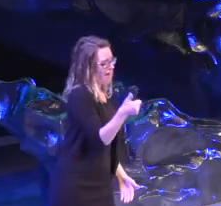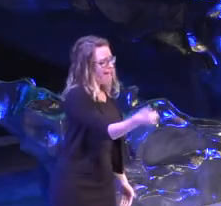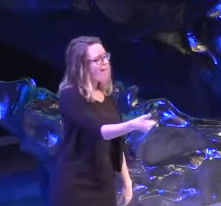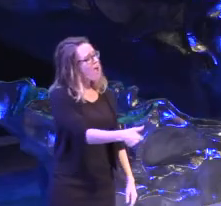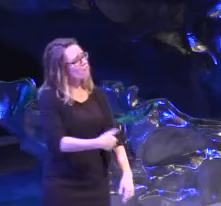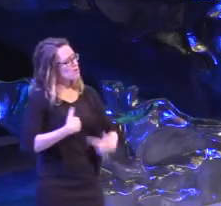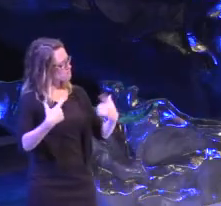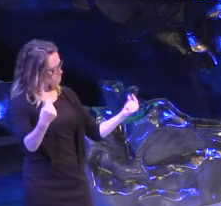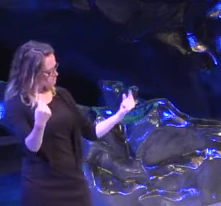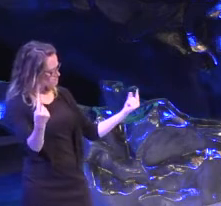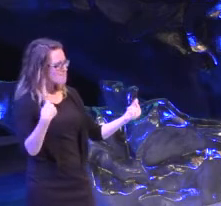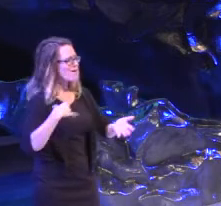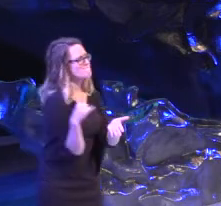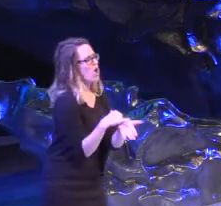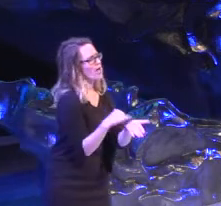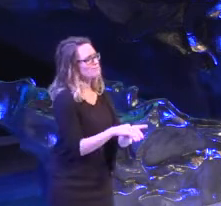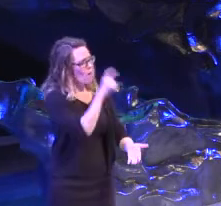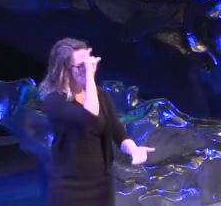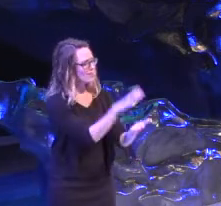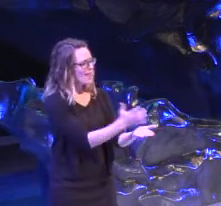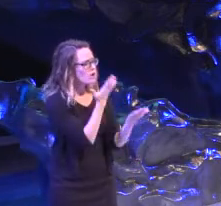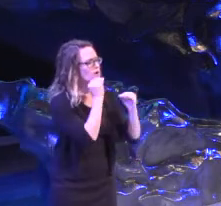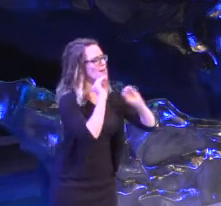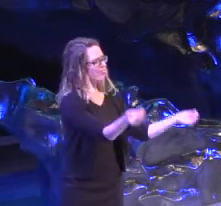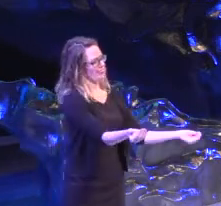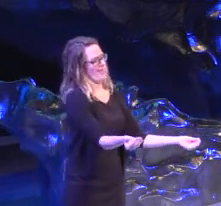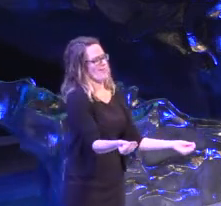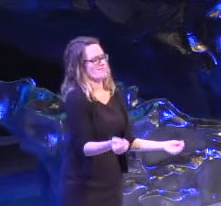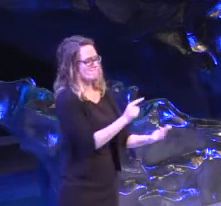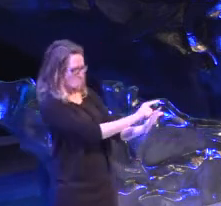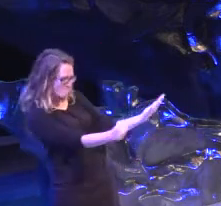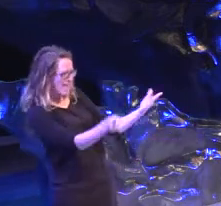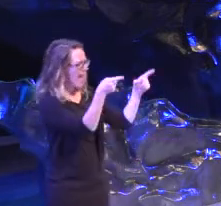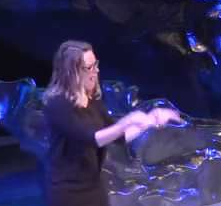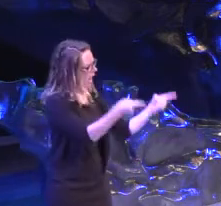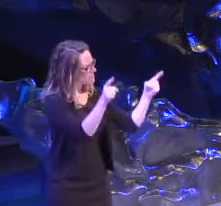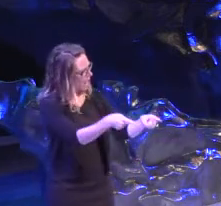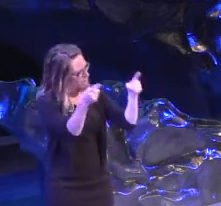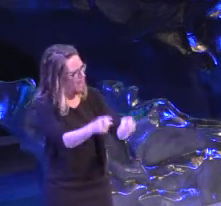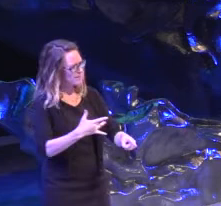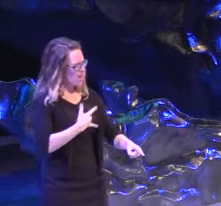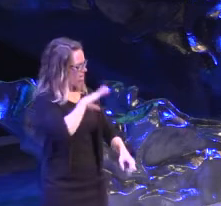'Cause I cannot believe that these things are happenin to we